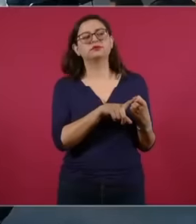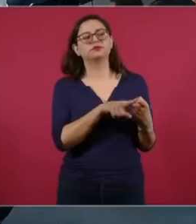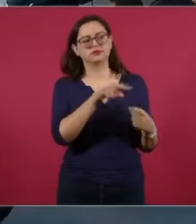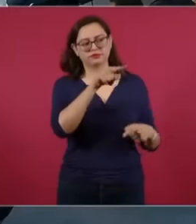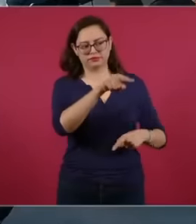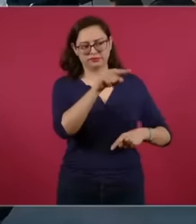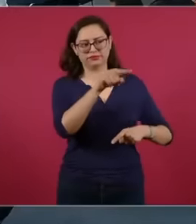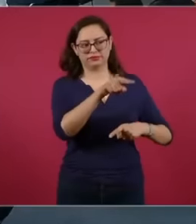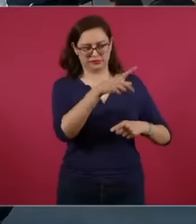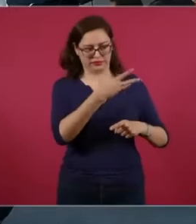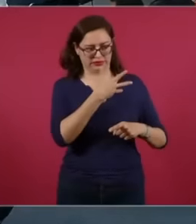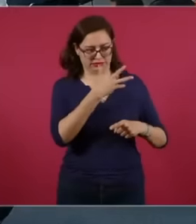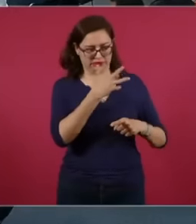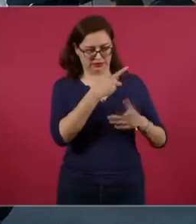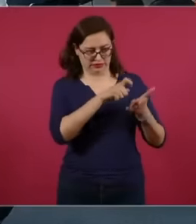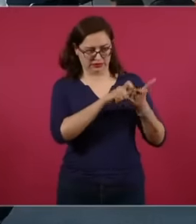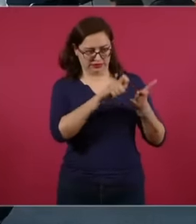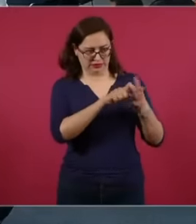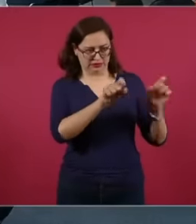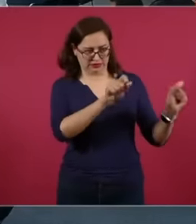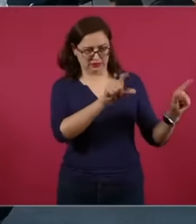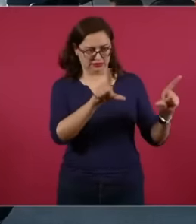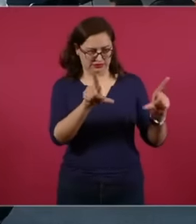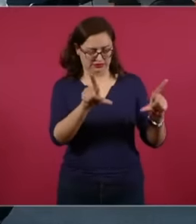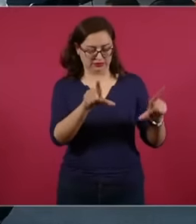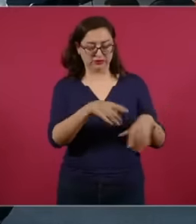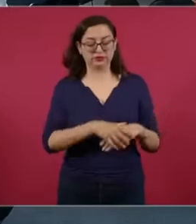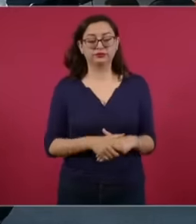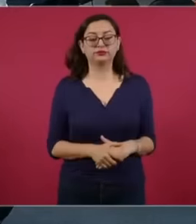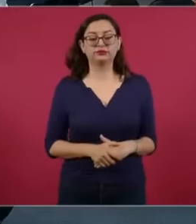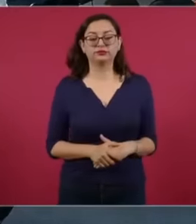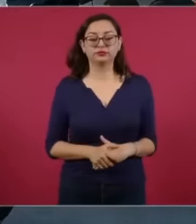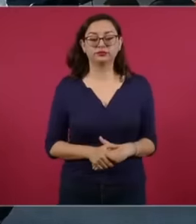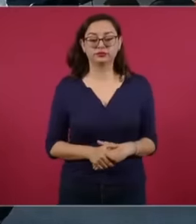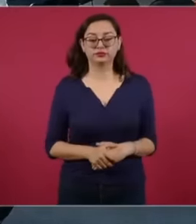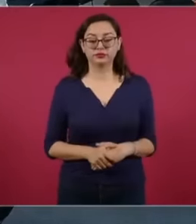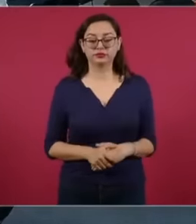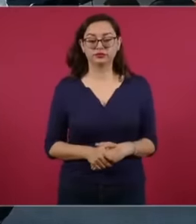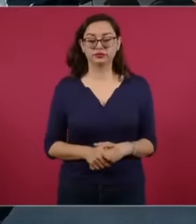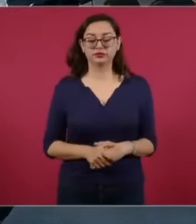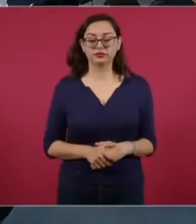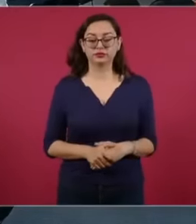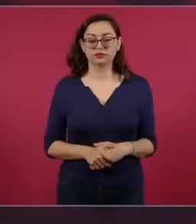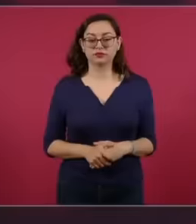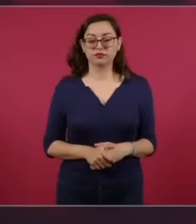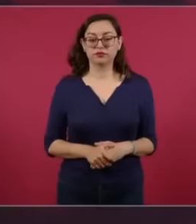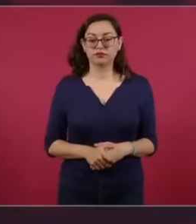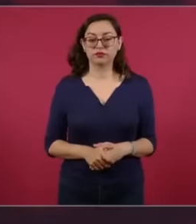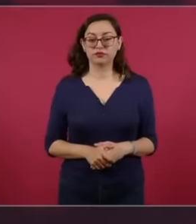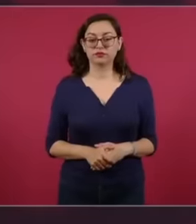You have this for too. To